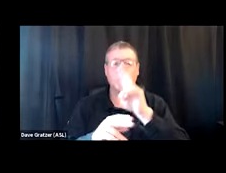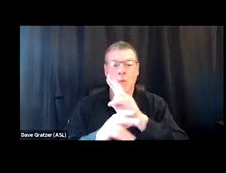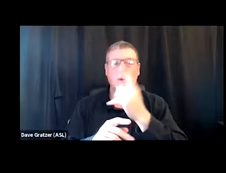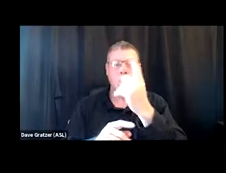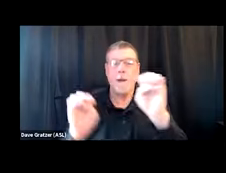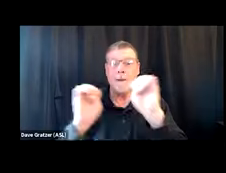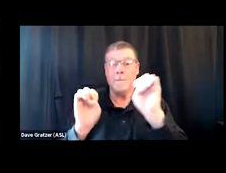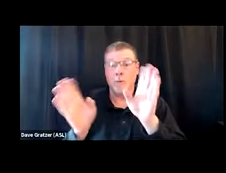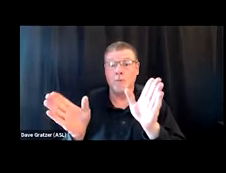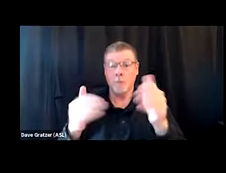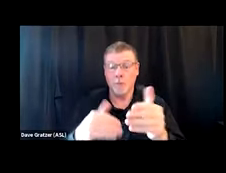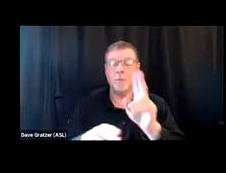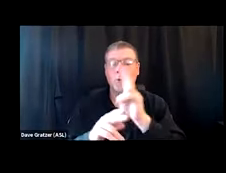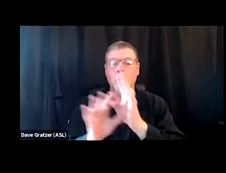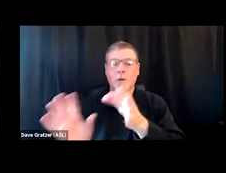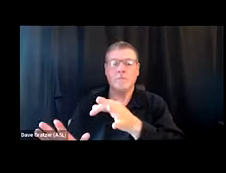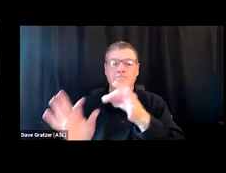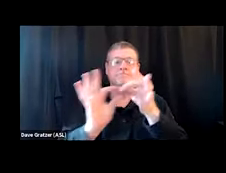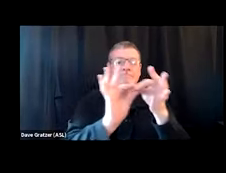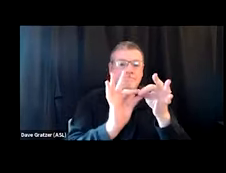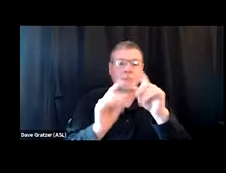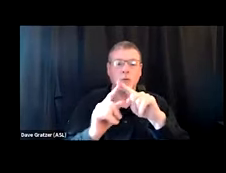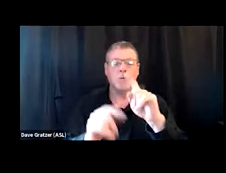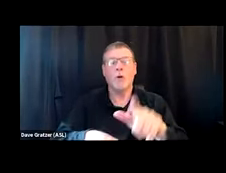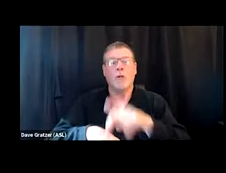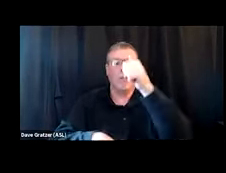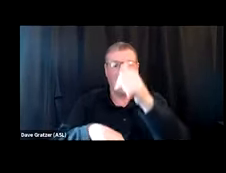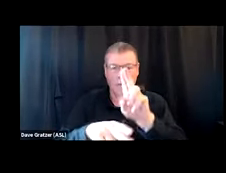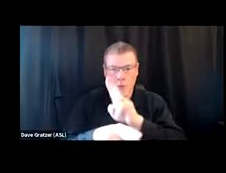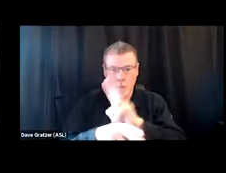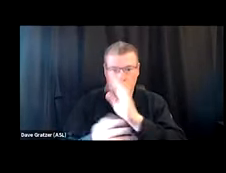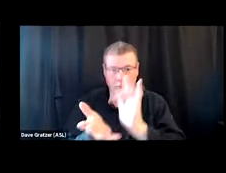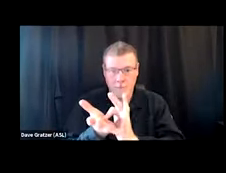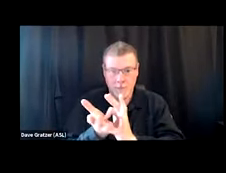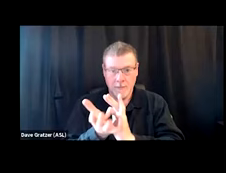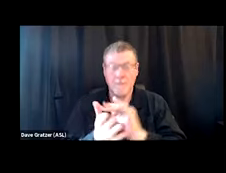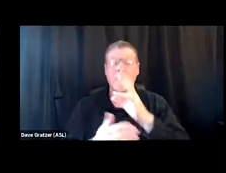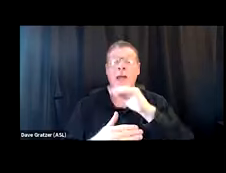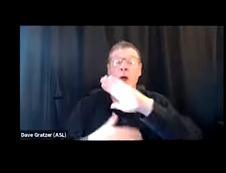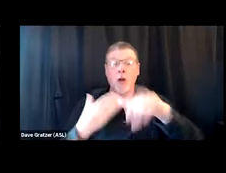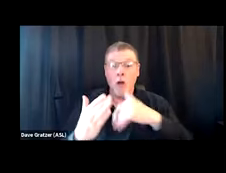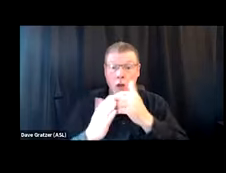that's using that to bridge to longer-term medication. And all initial examinations for MOUD